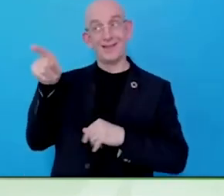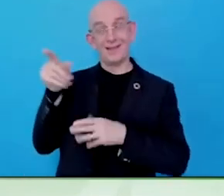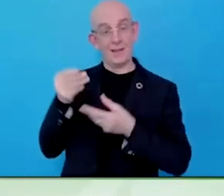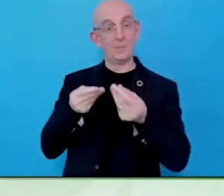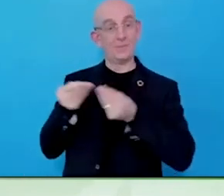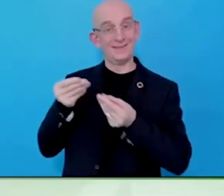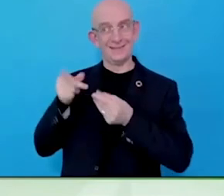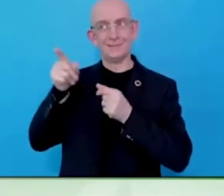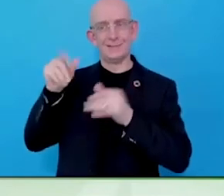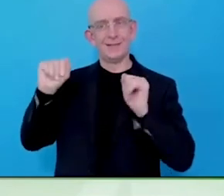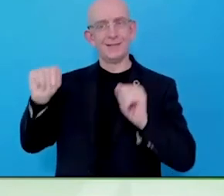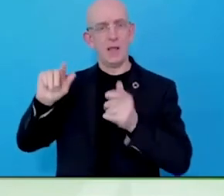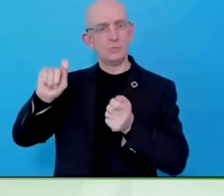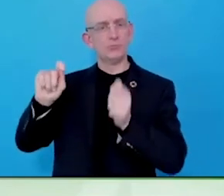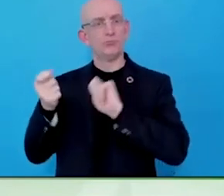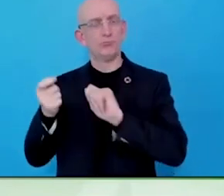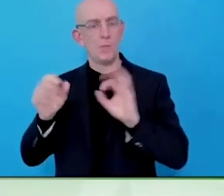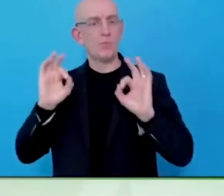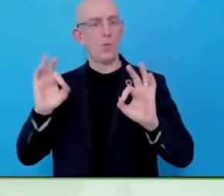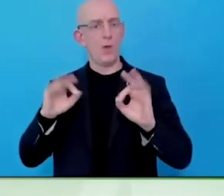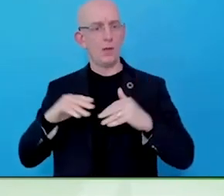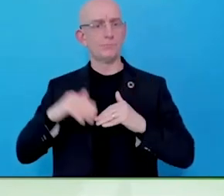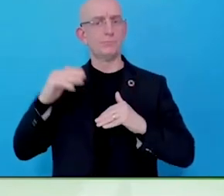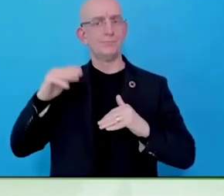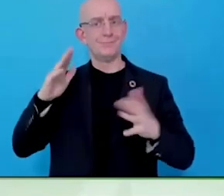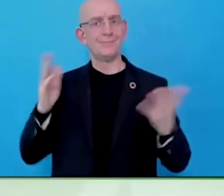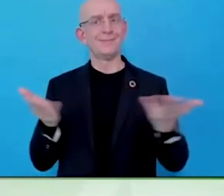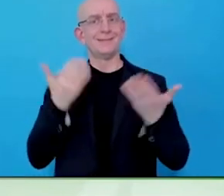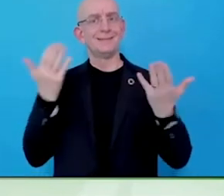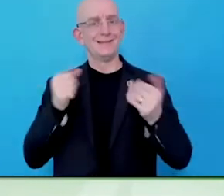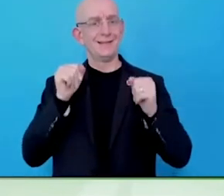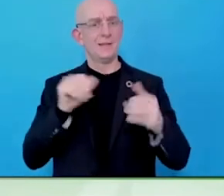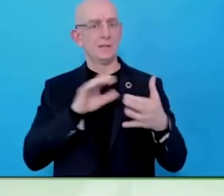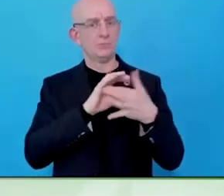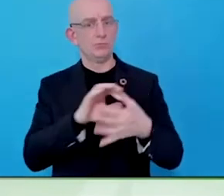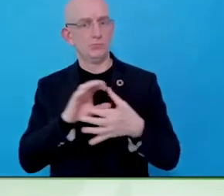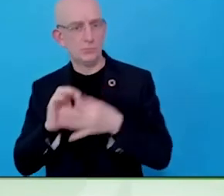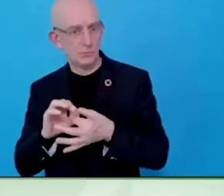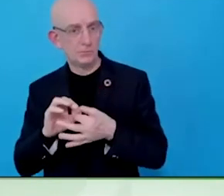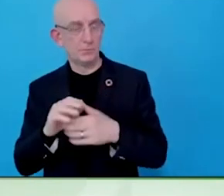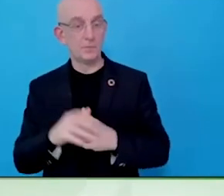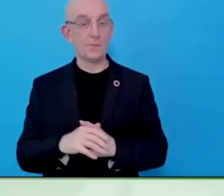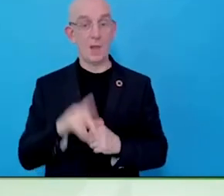The idea was we would have a conversation and you've asked me five questions all at once.